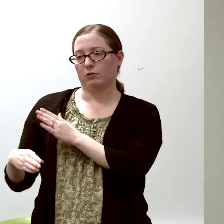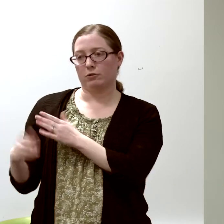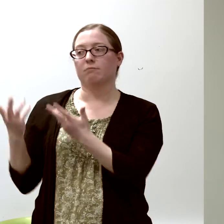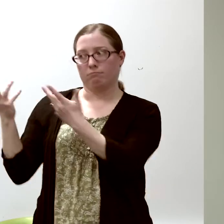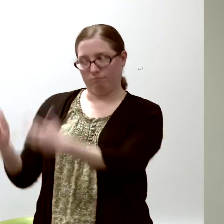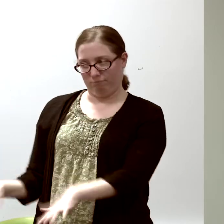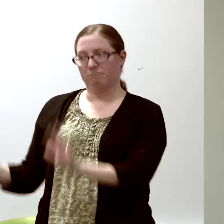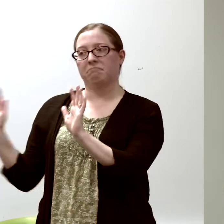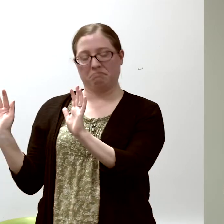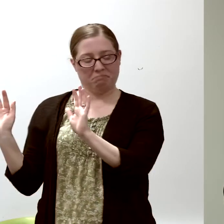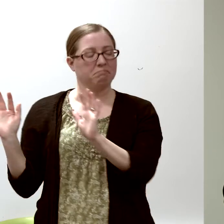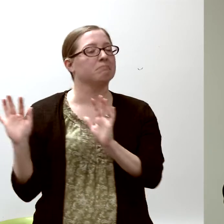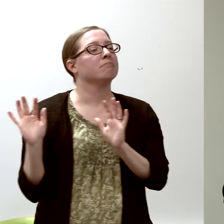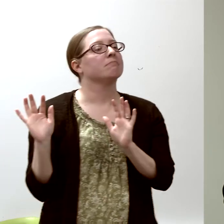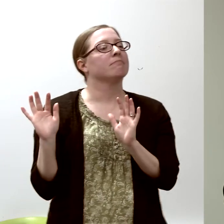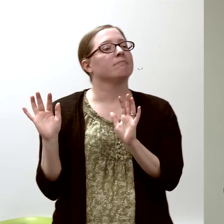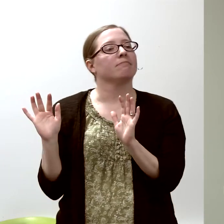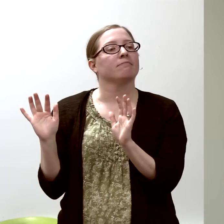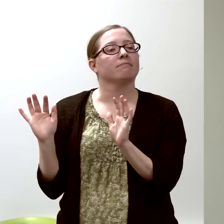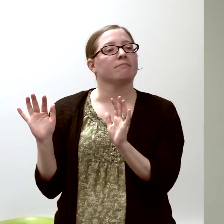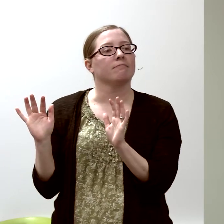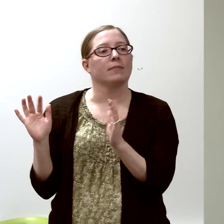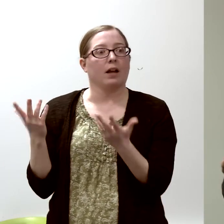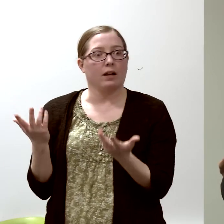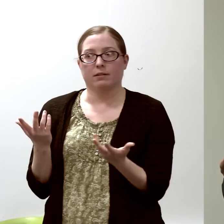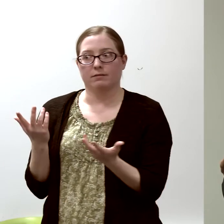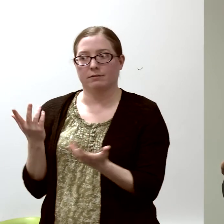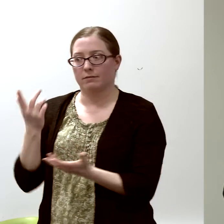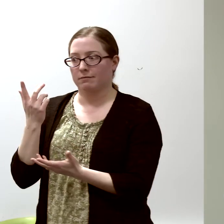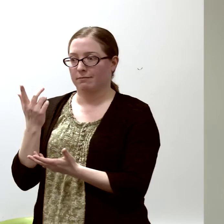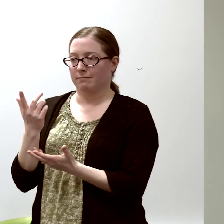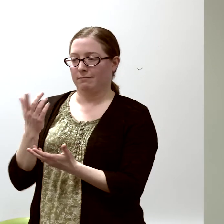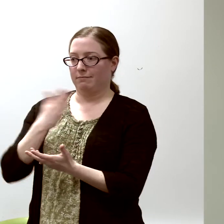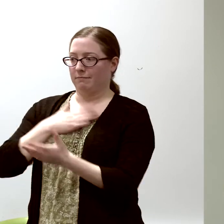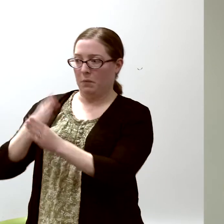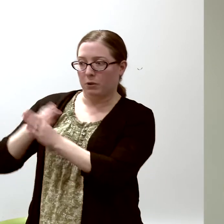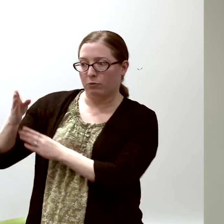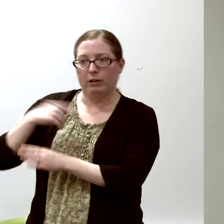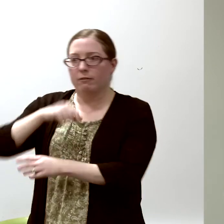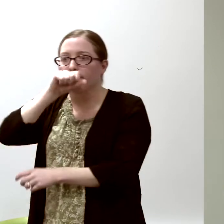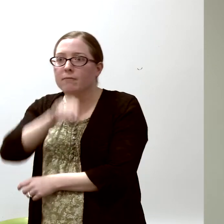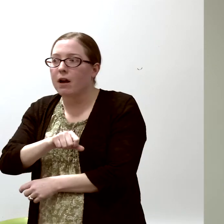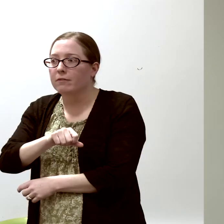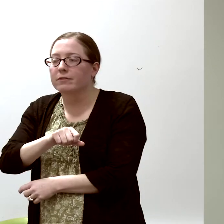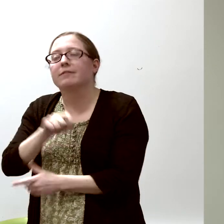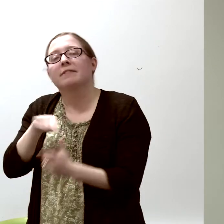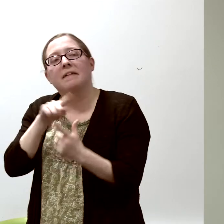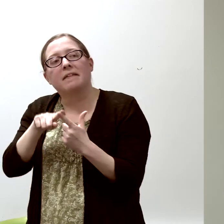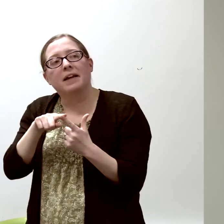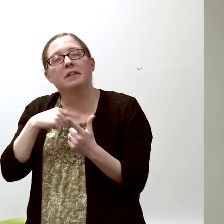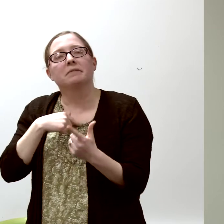So I did, and I loved what I did, and then I went back to medical school...